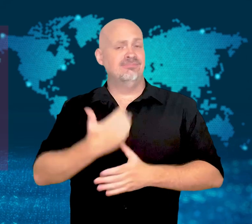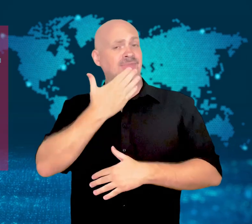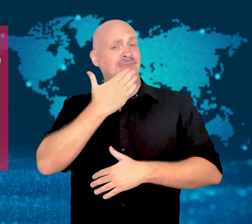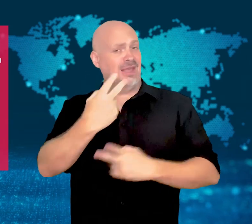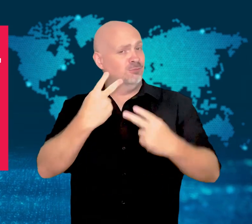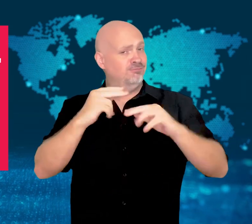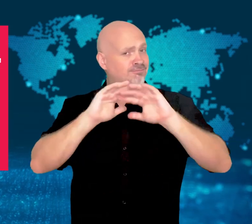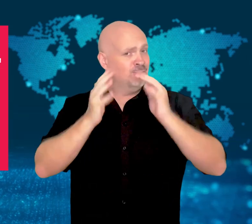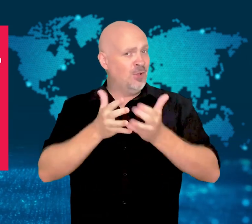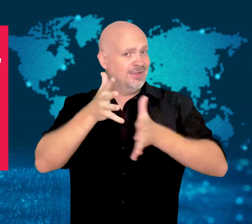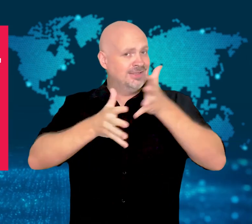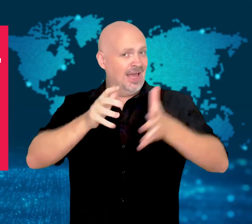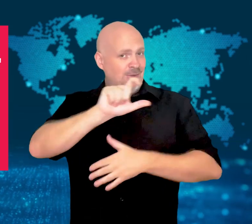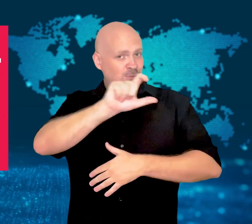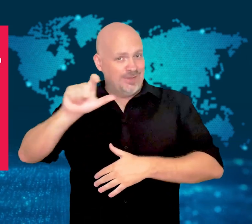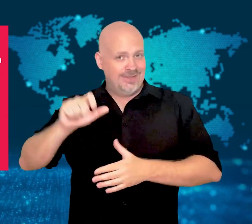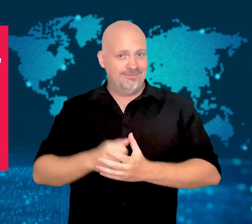Thank you for watching WorldSign Week.